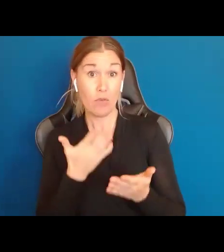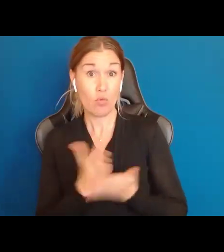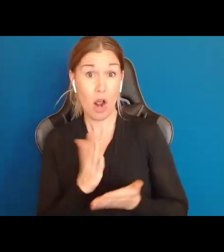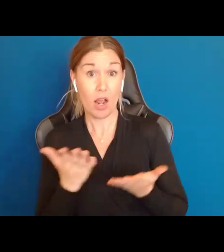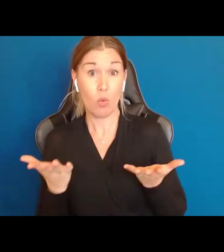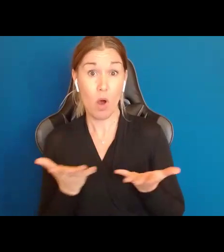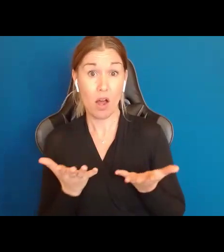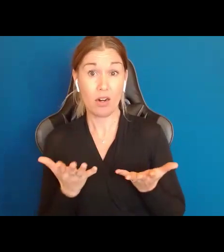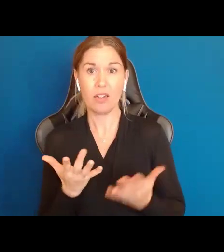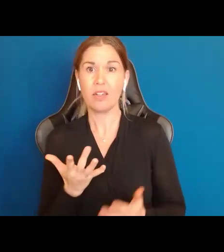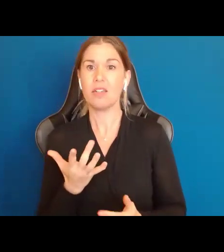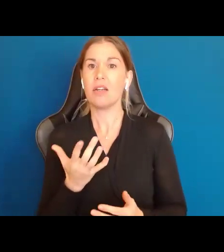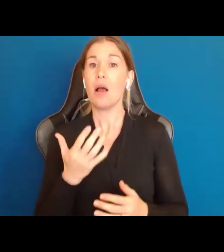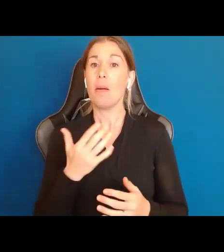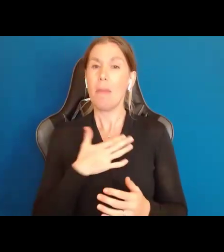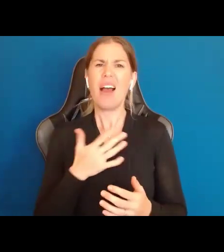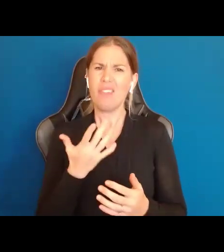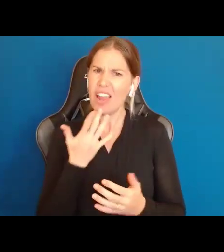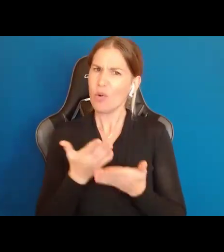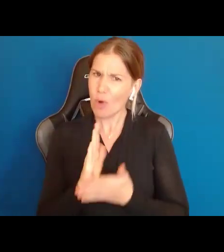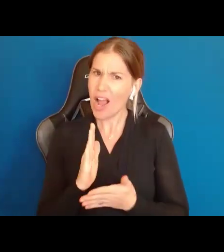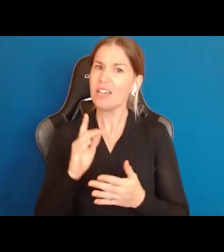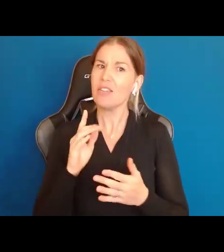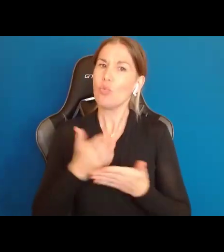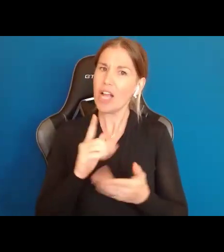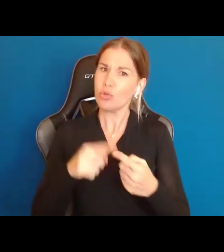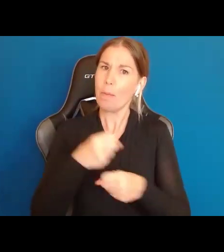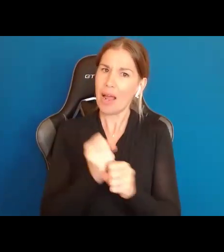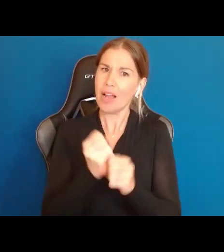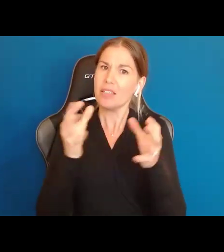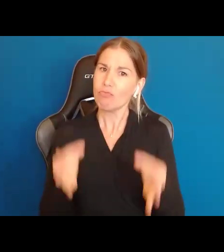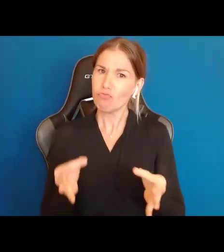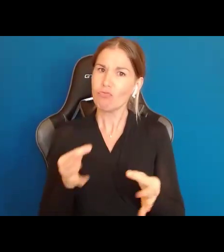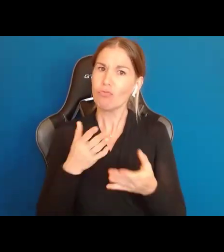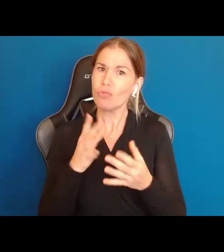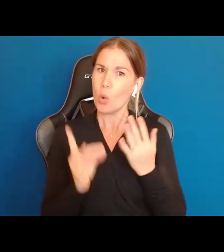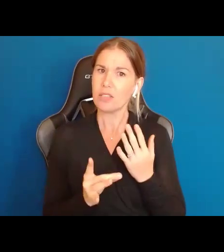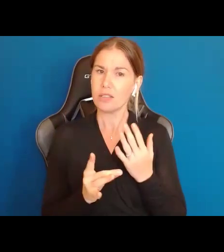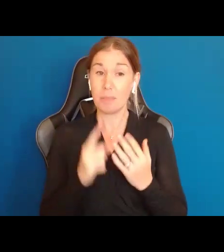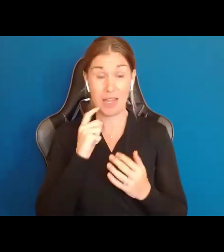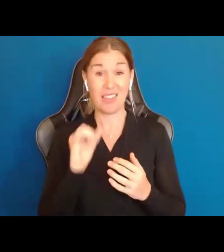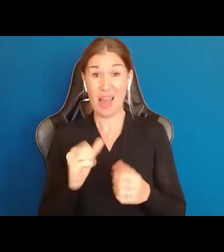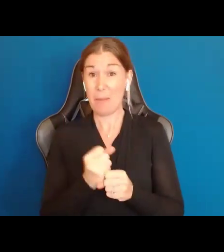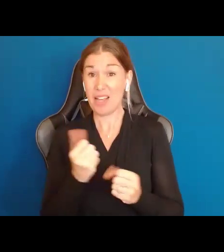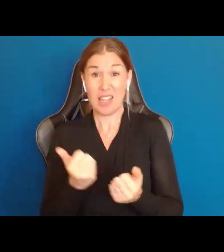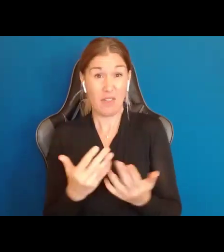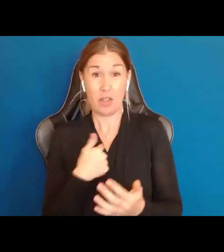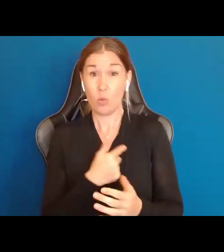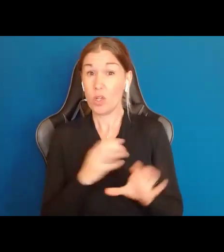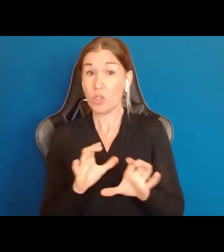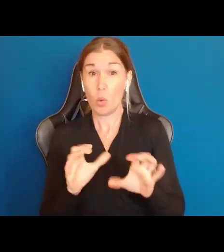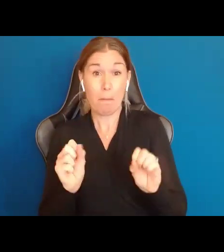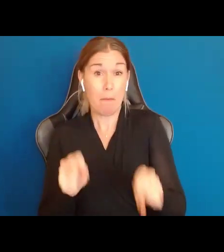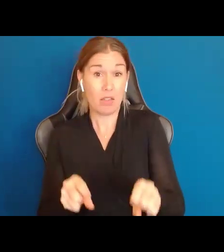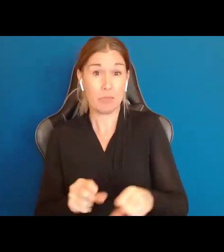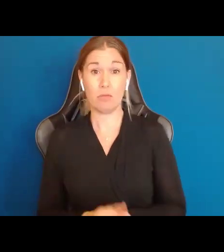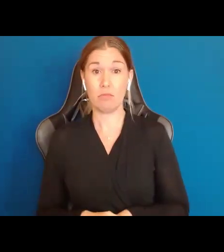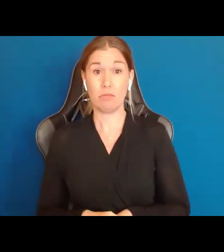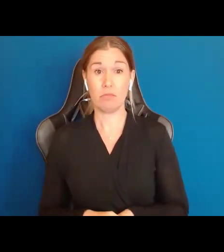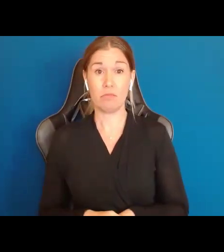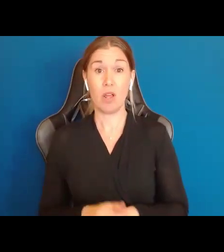my favorite right is the right to make choices. Because choice makes everything we do possible. Choice makes everything we do real